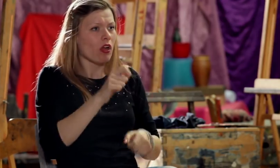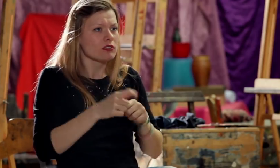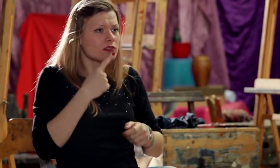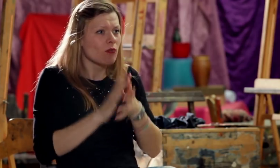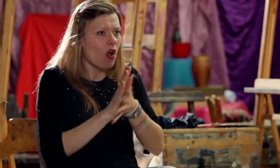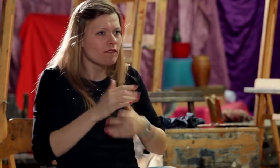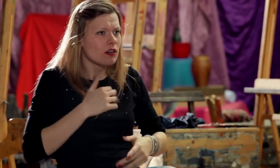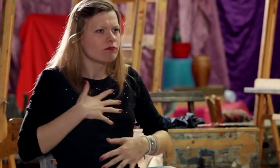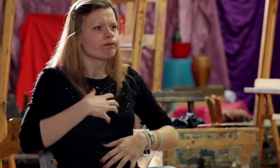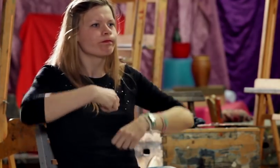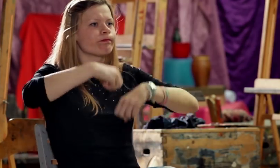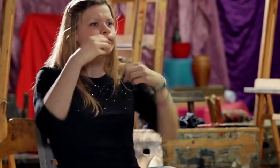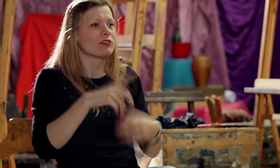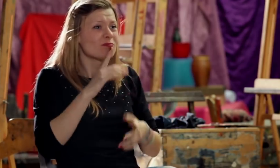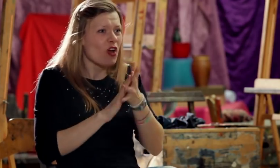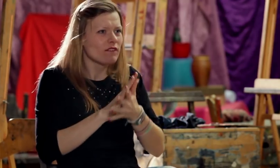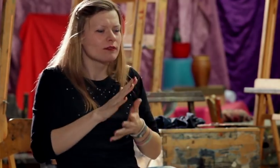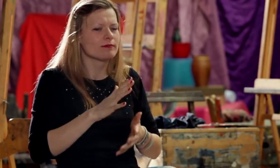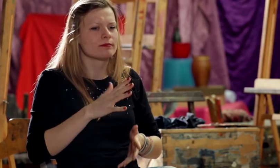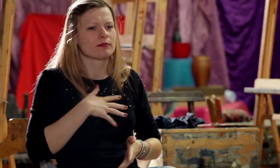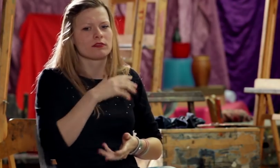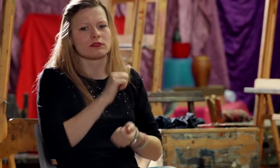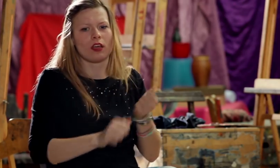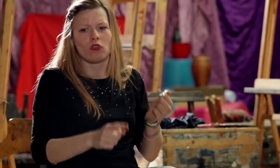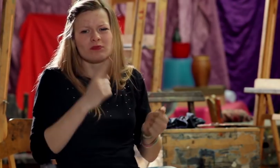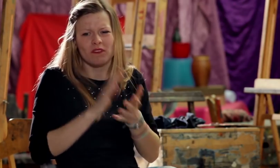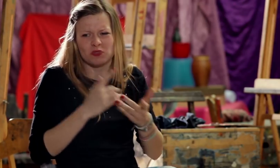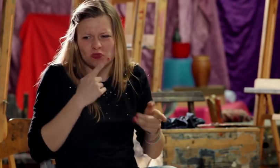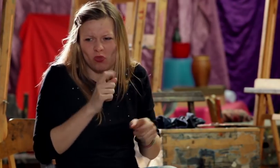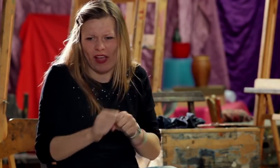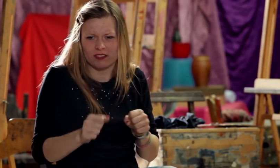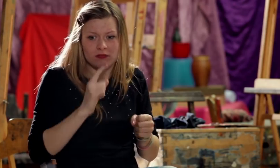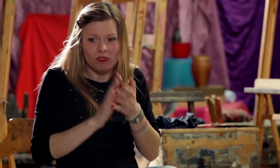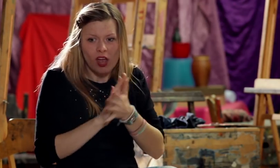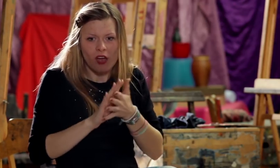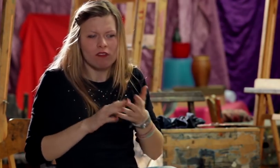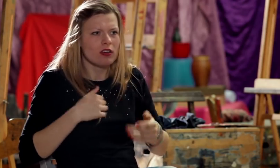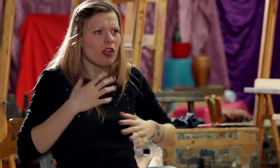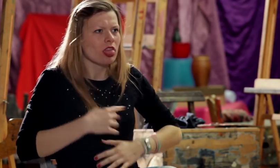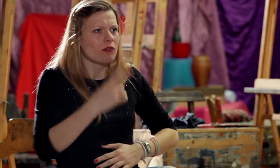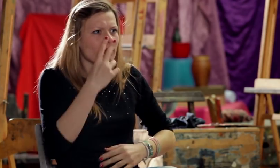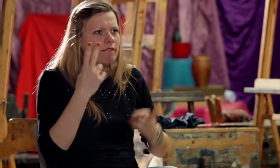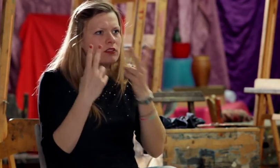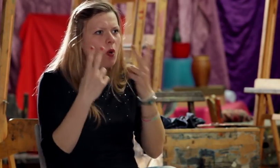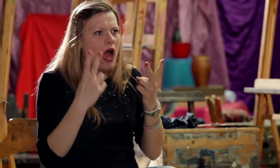but that was a Sign Language. I opened my eyes, it was a SIGN LANGUAGE.